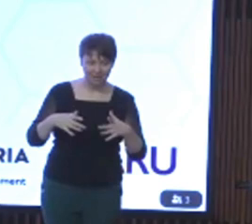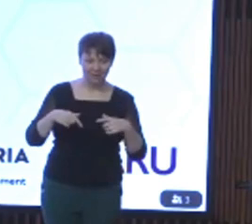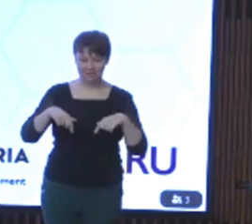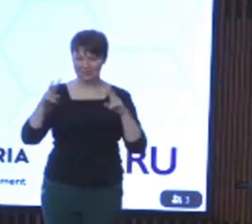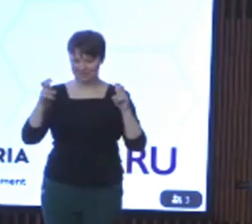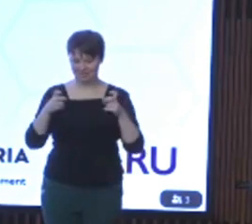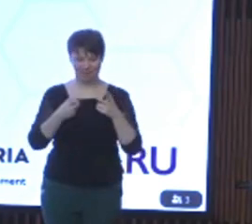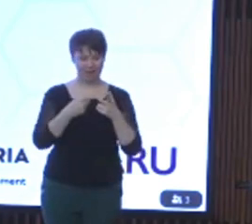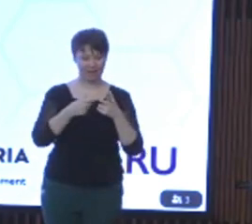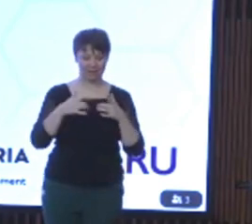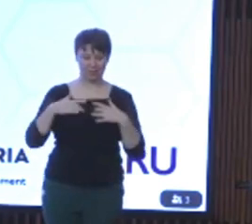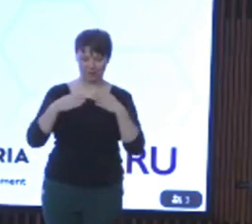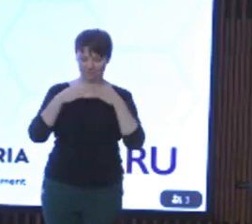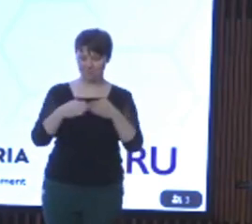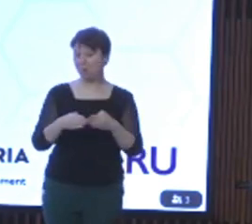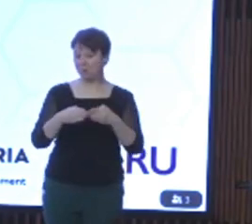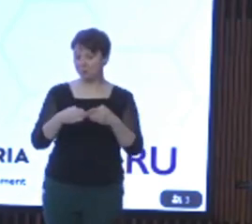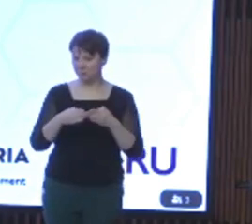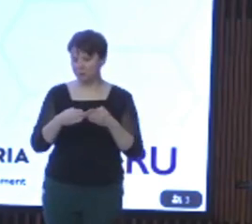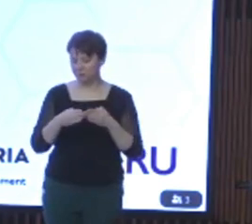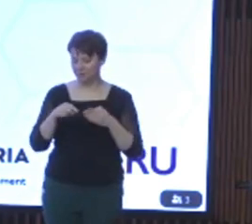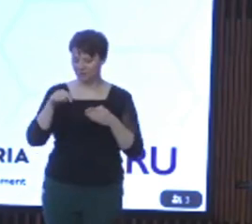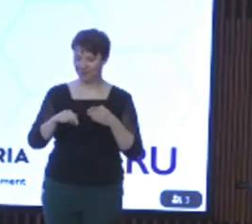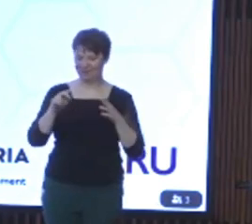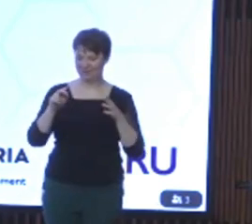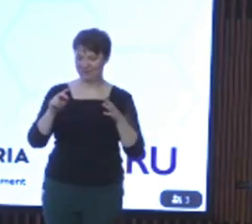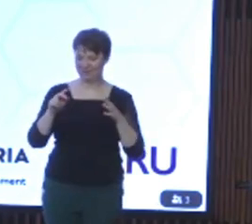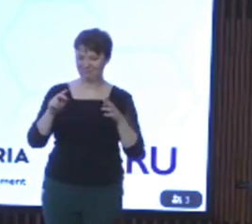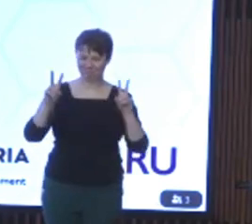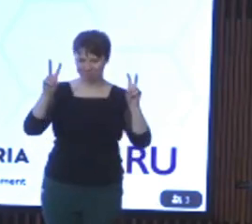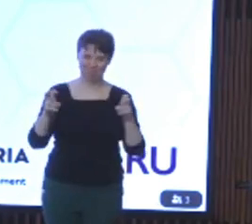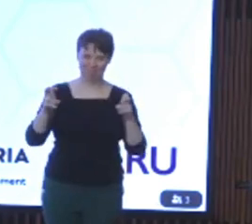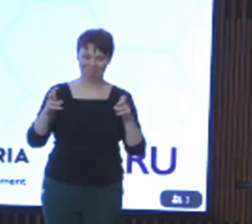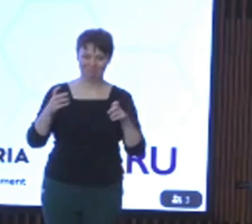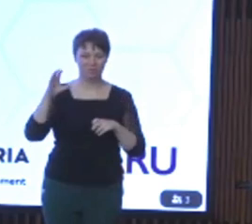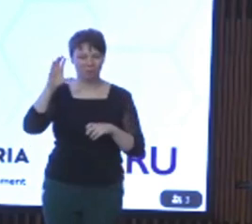lifeboats in the ocean. This is a phrase we've heard a lot over the past year and we can add